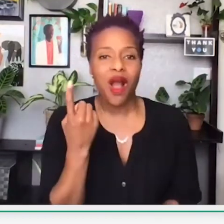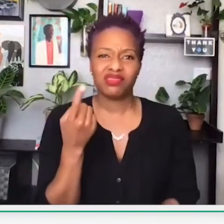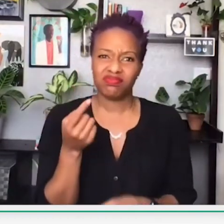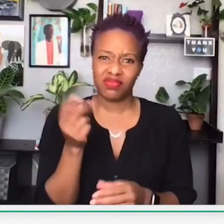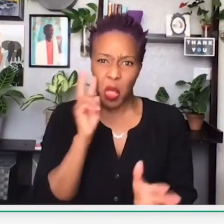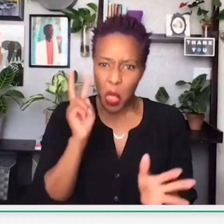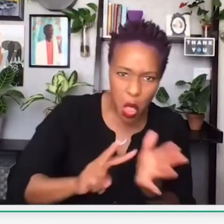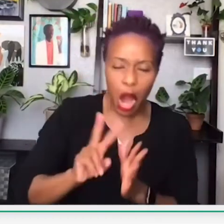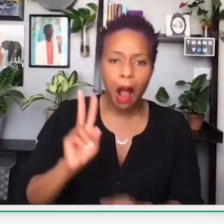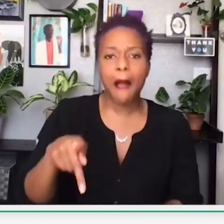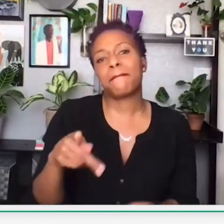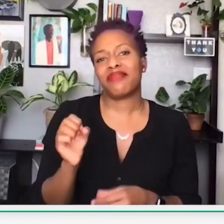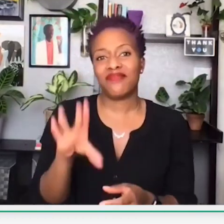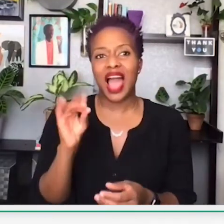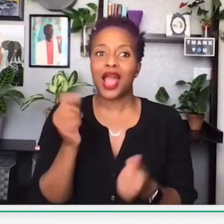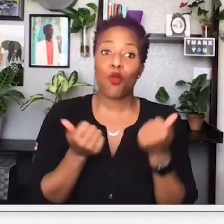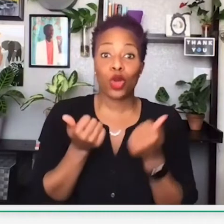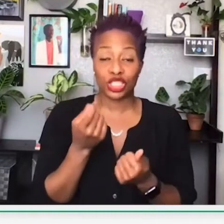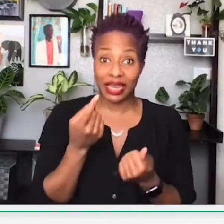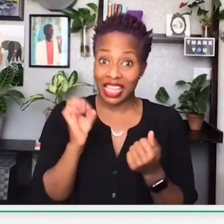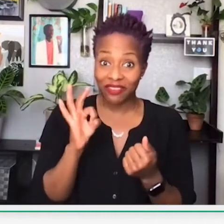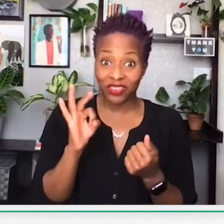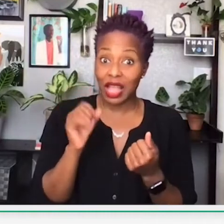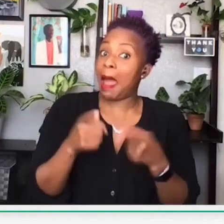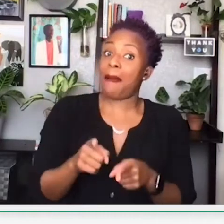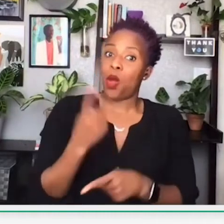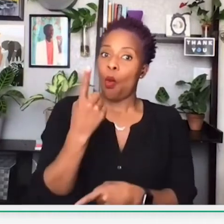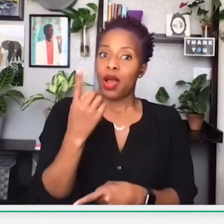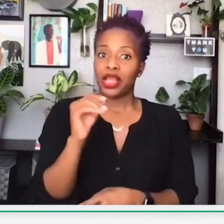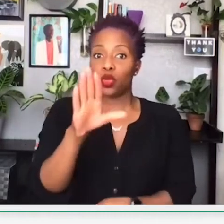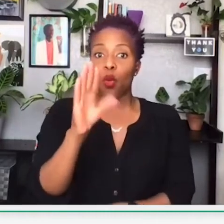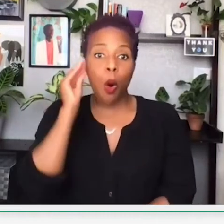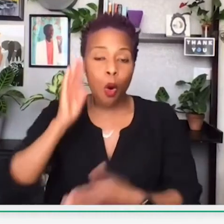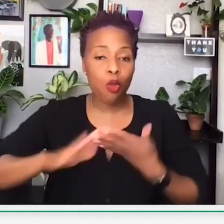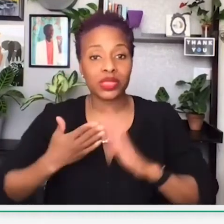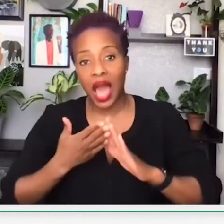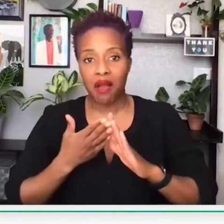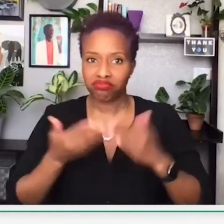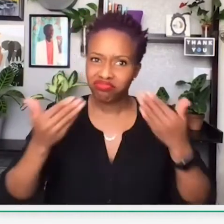So if you're curious to figure out which ones, you can look up and find out if one